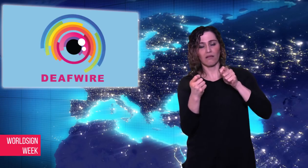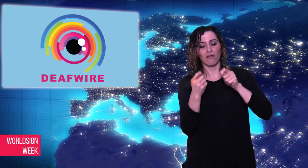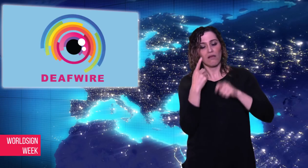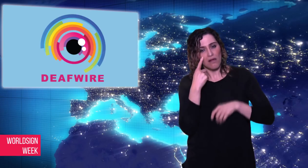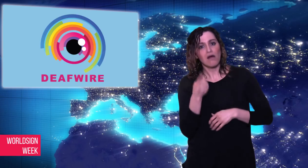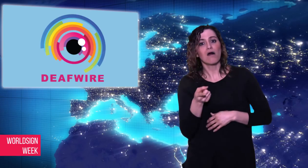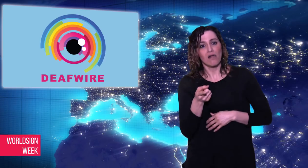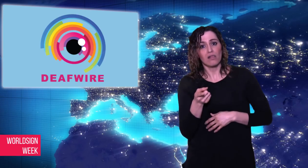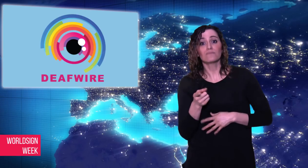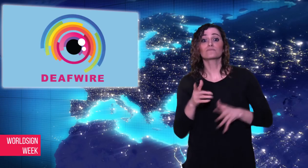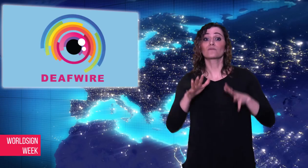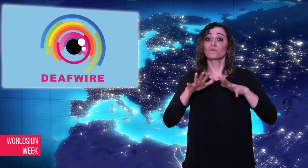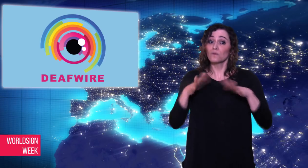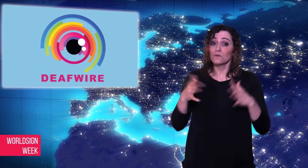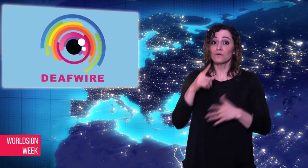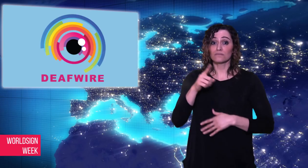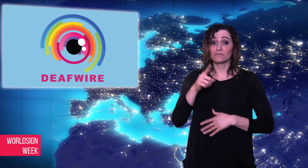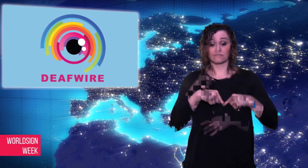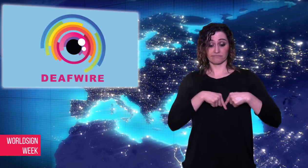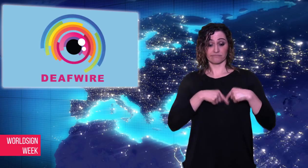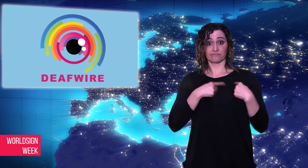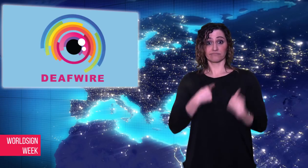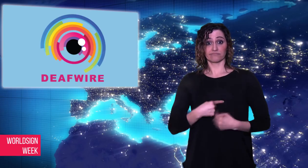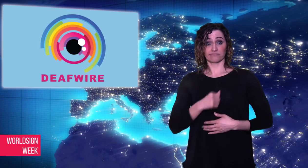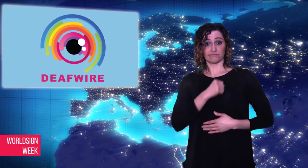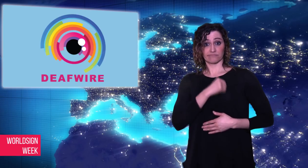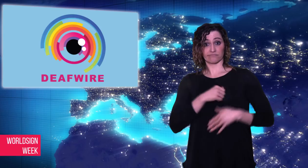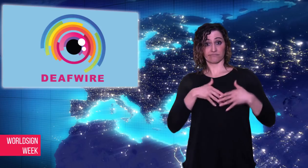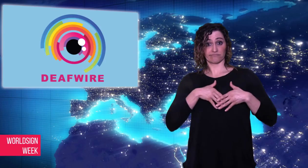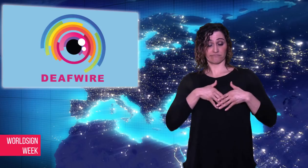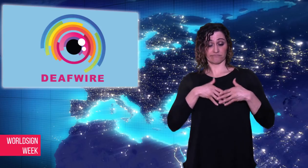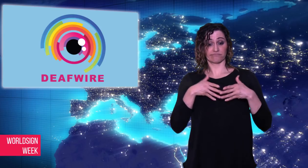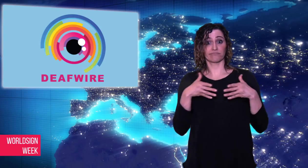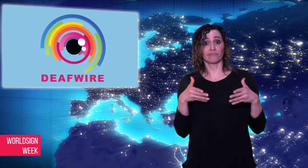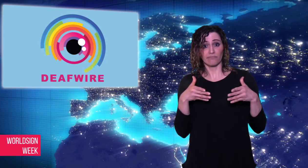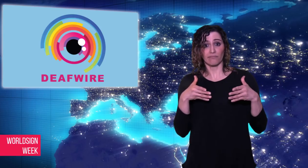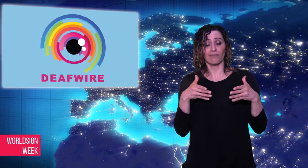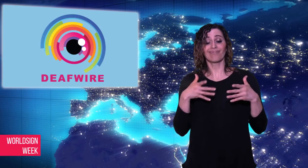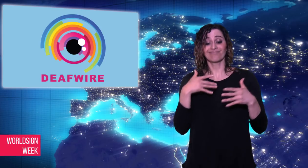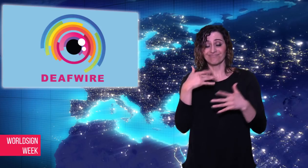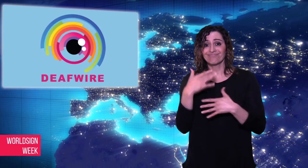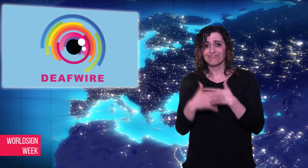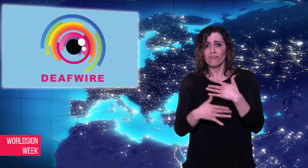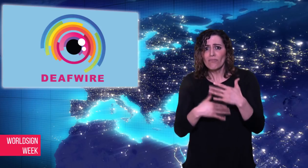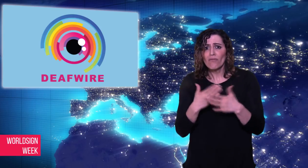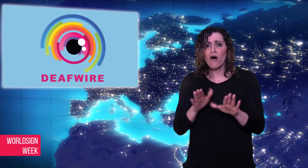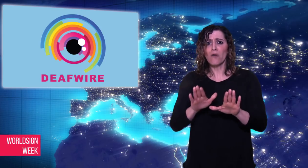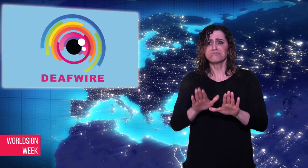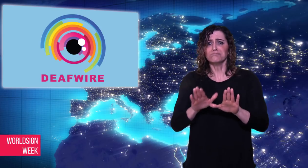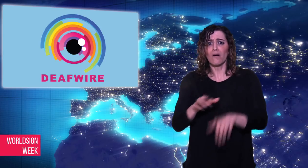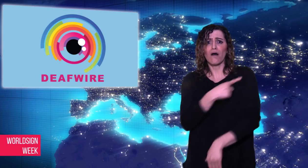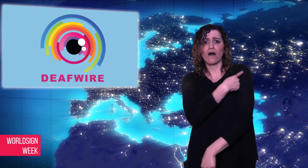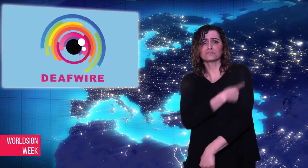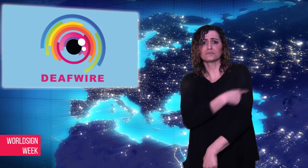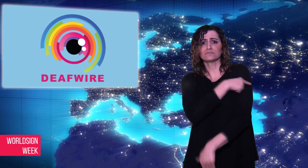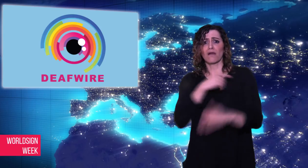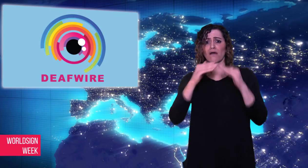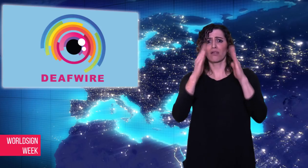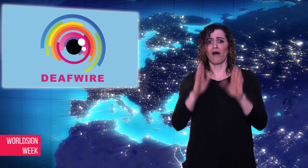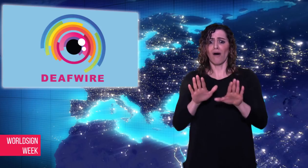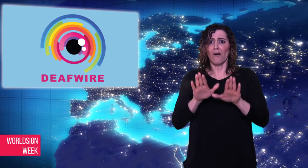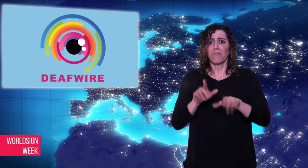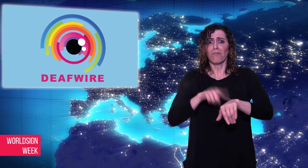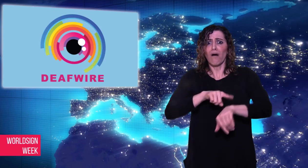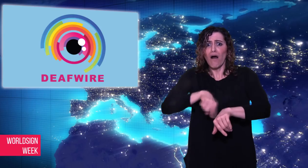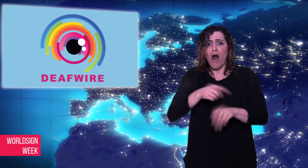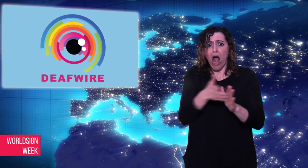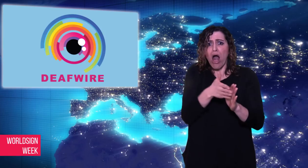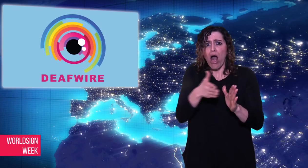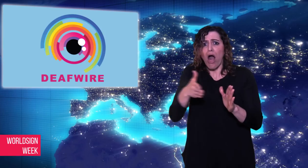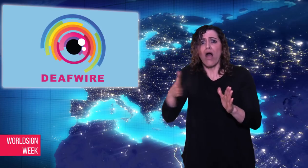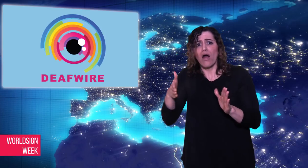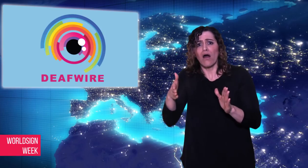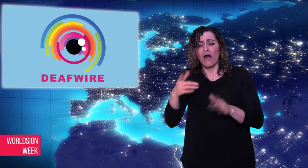after surgery. Researchers recommended